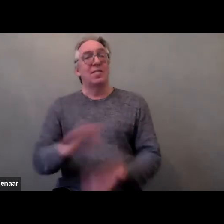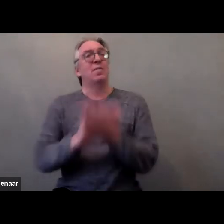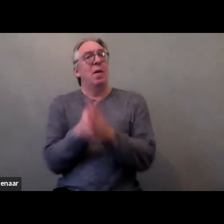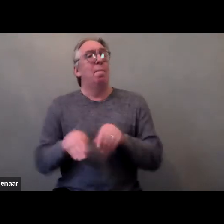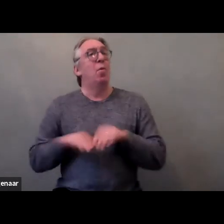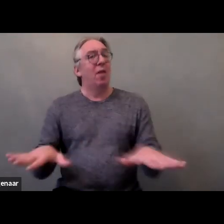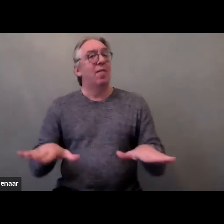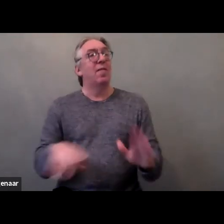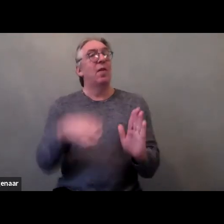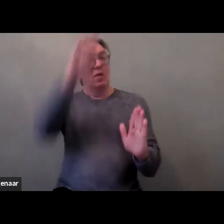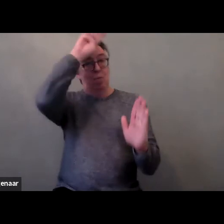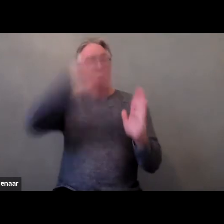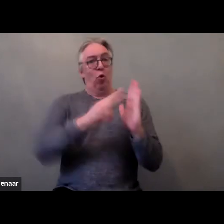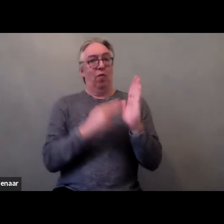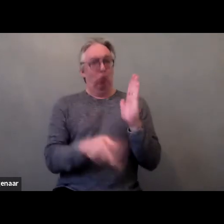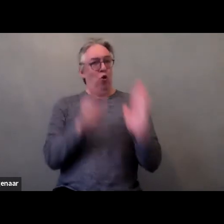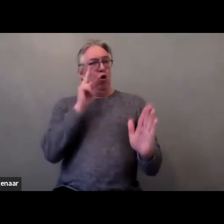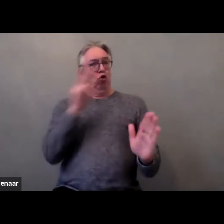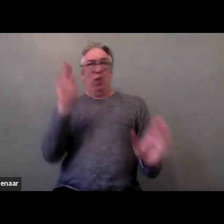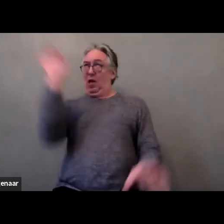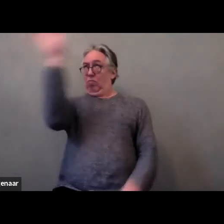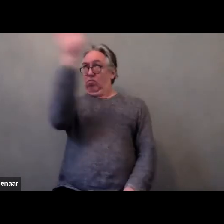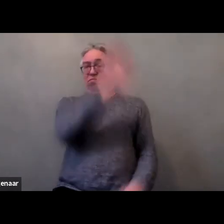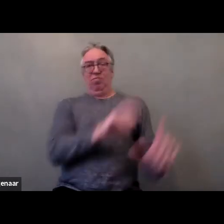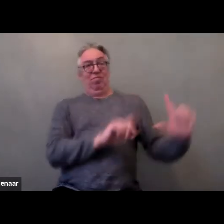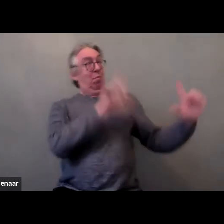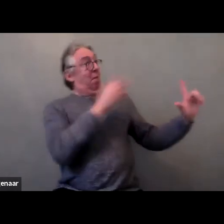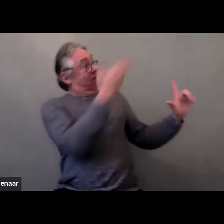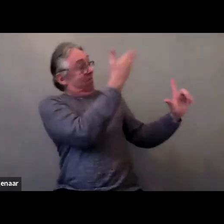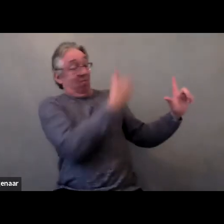You can see on the map the ones that have ratified are in blue